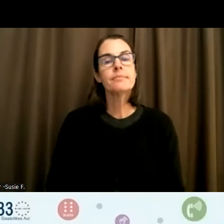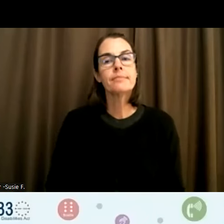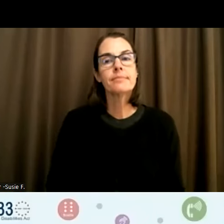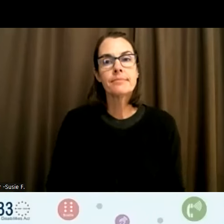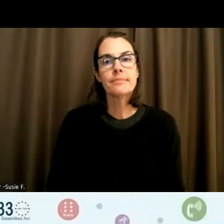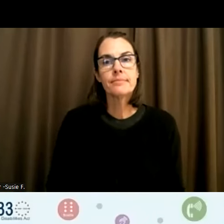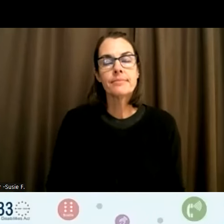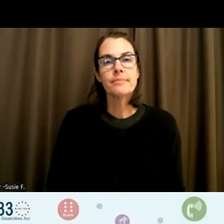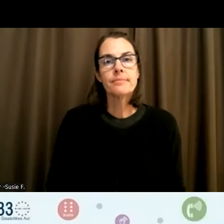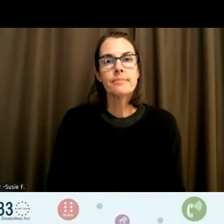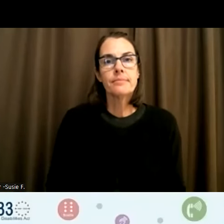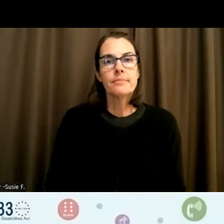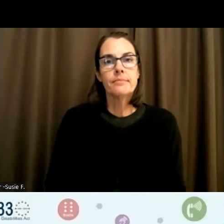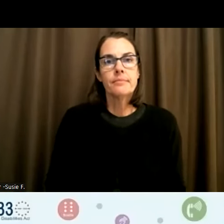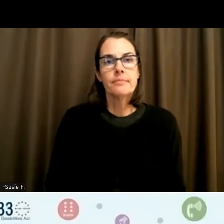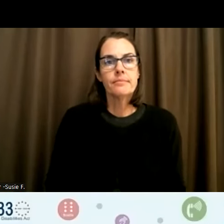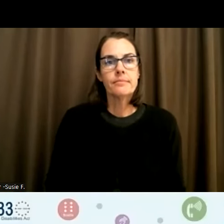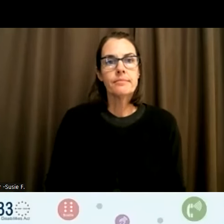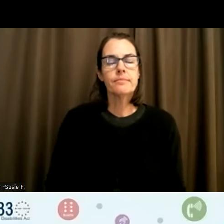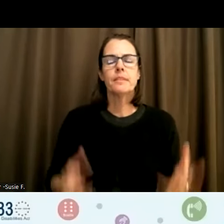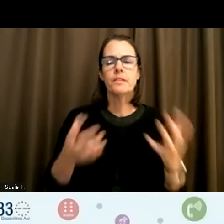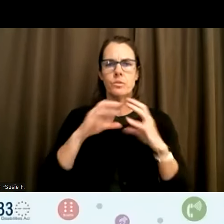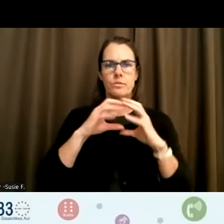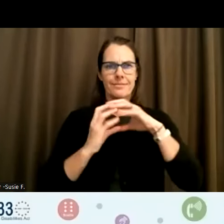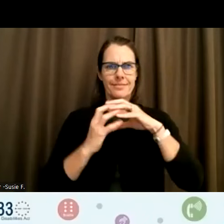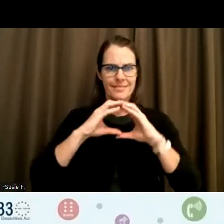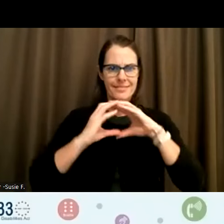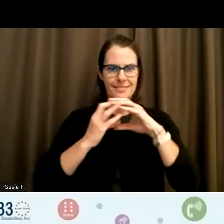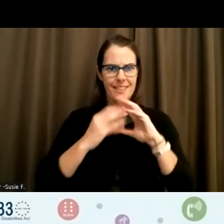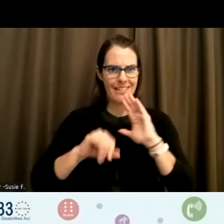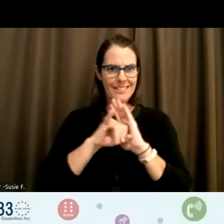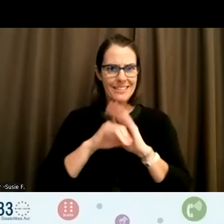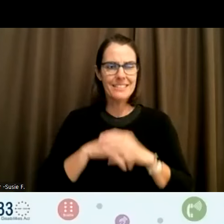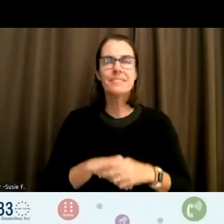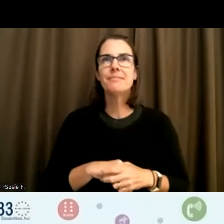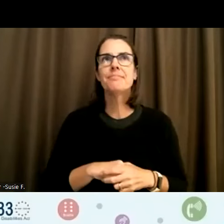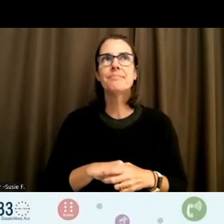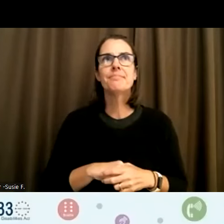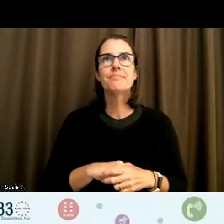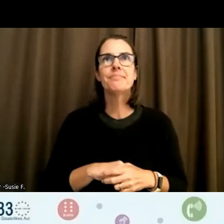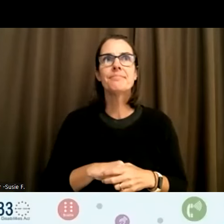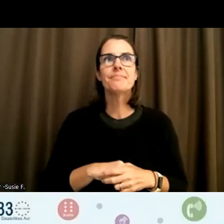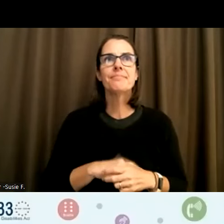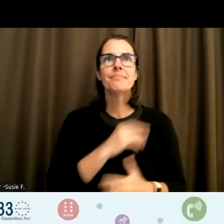for the for the intersecting identity portions and just for like finding your community.